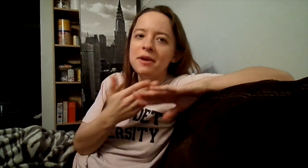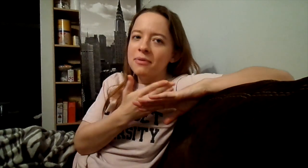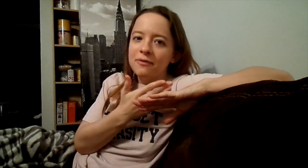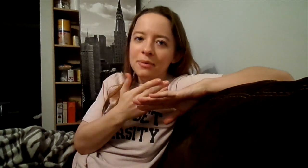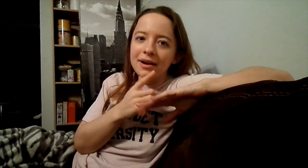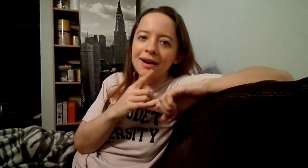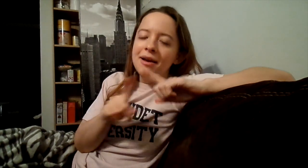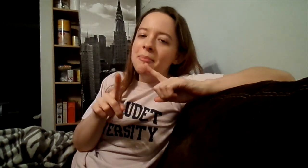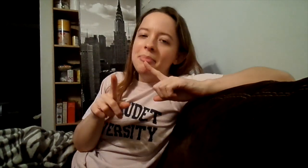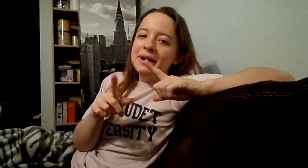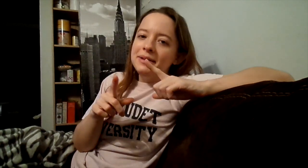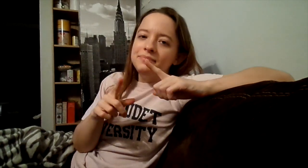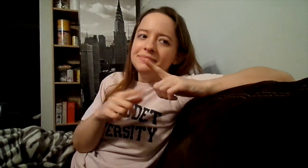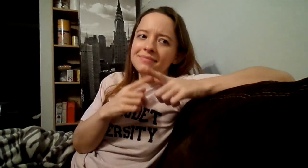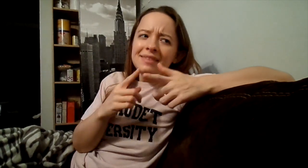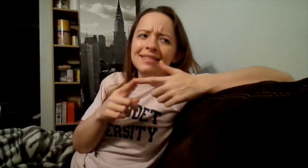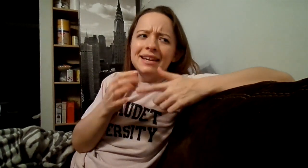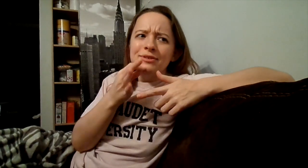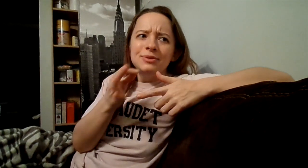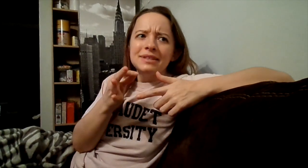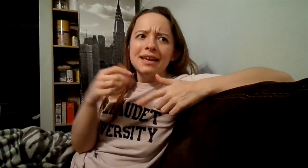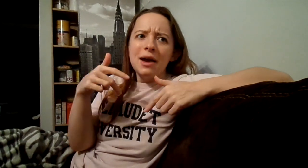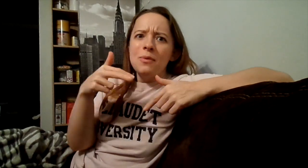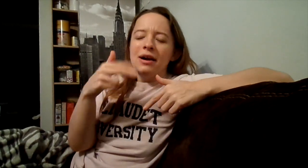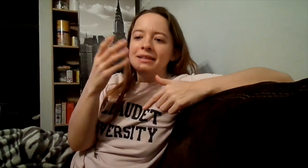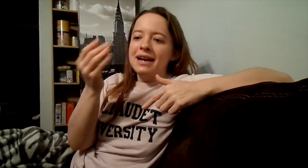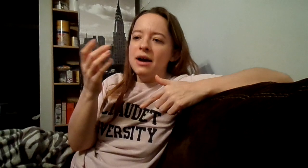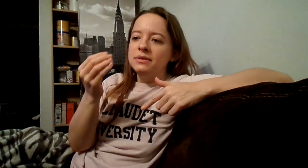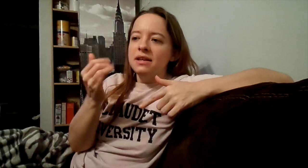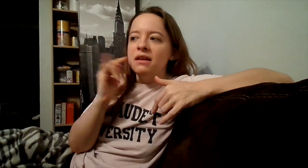petrified before, but then as soon as I walked like outside,